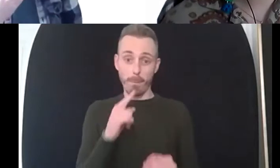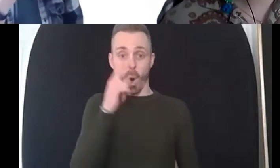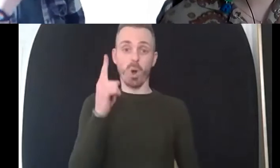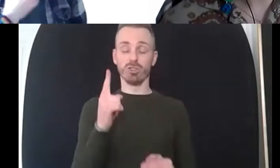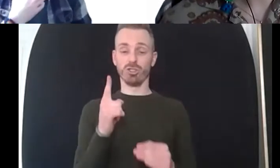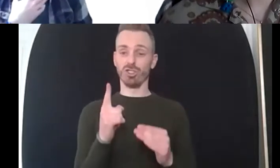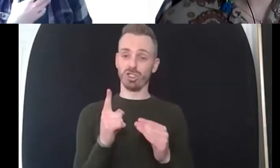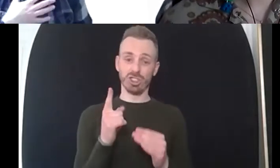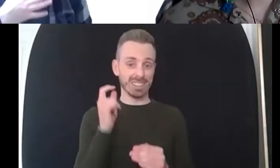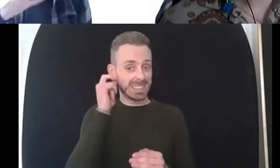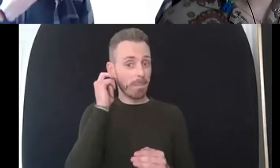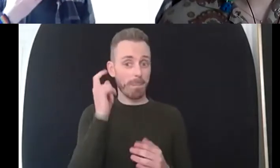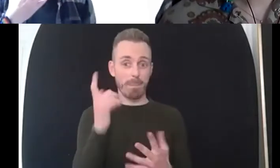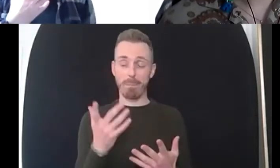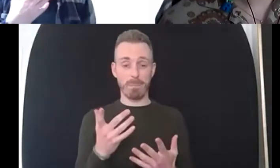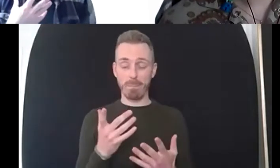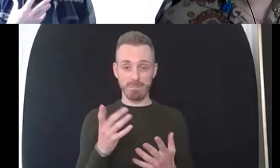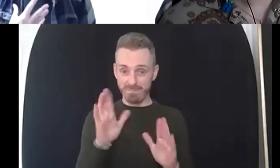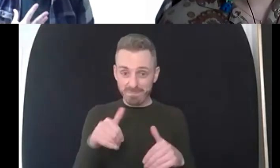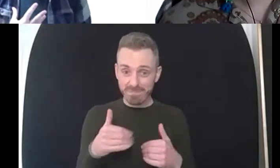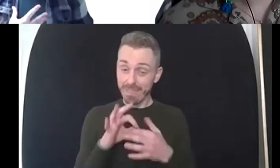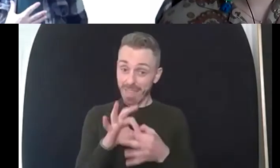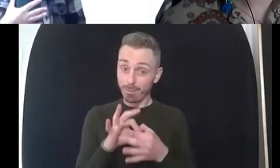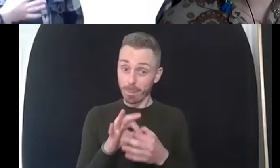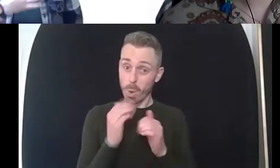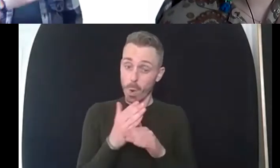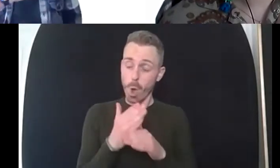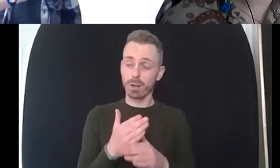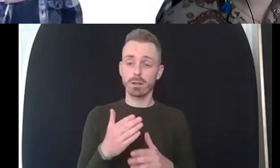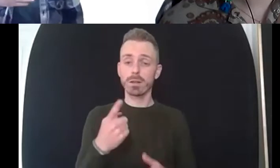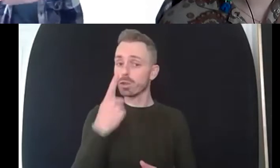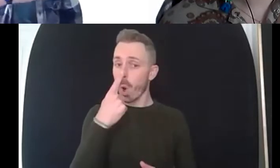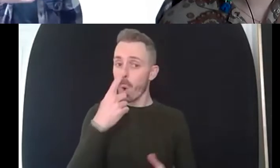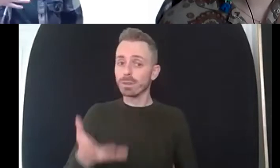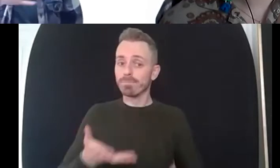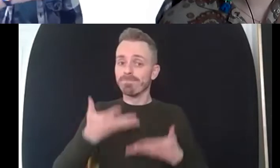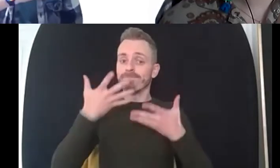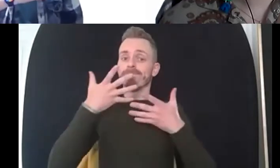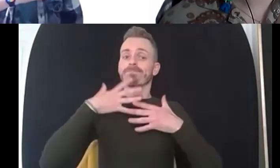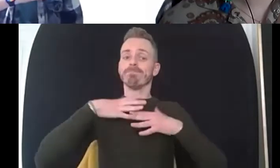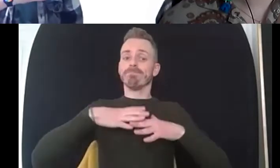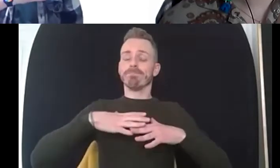breathing in through the nose calmly taking a nice deep breath in because when we're we're uh anxious